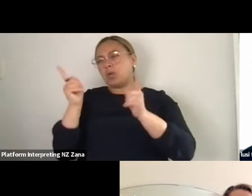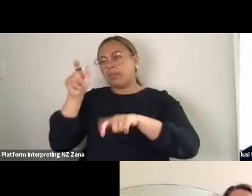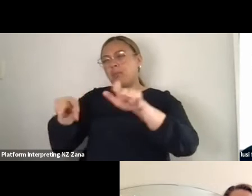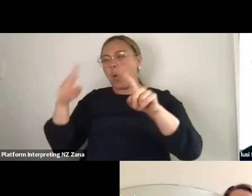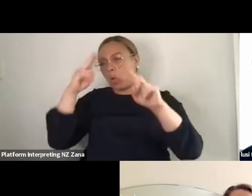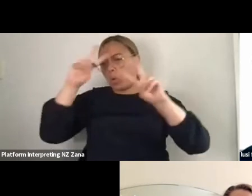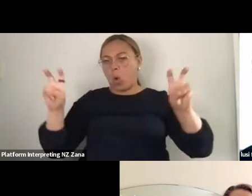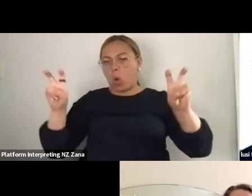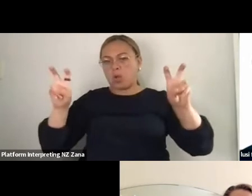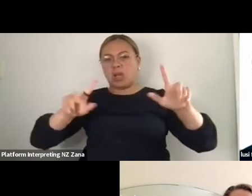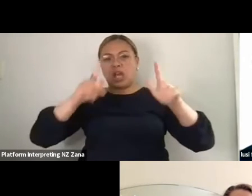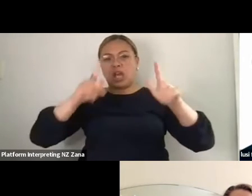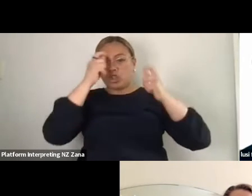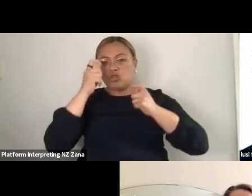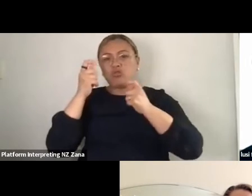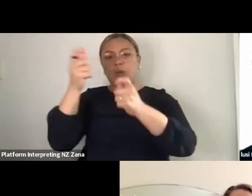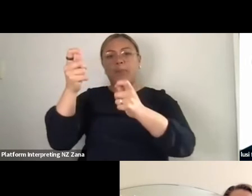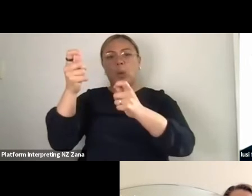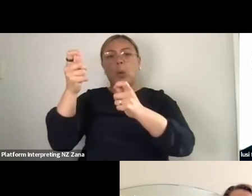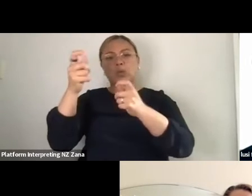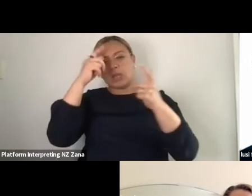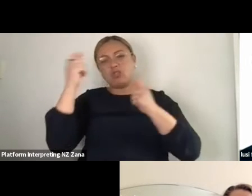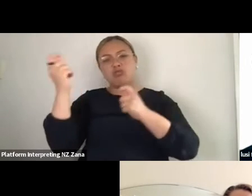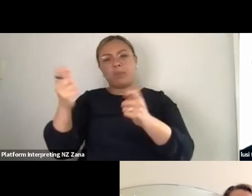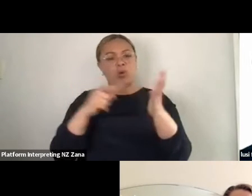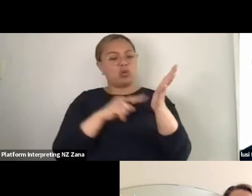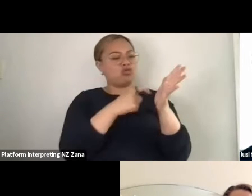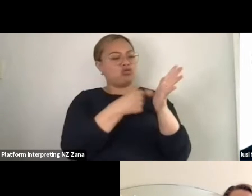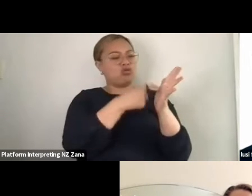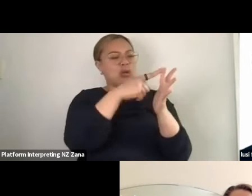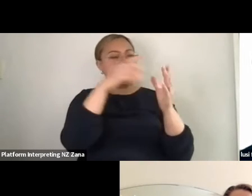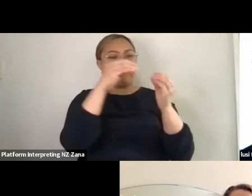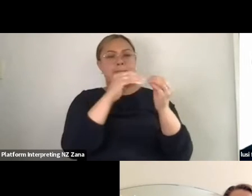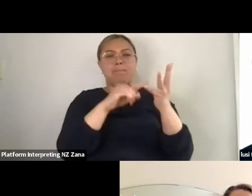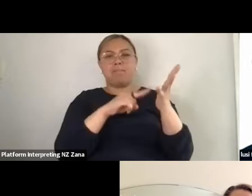you're going to come back as an independent researcher and share with me what you learned,